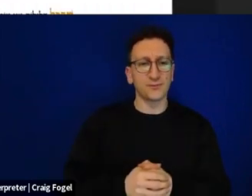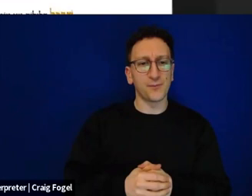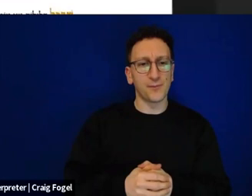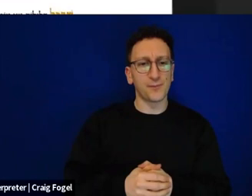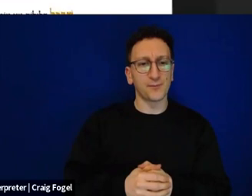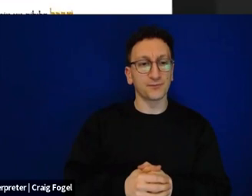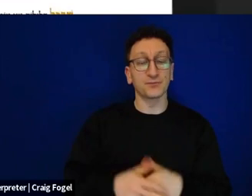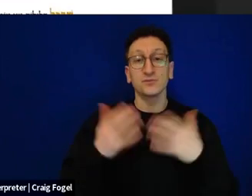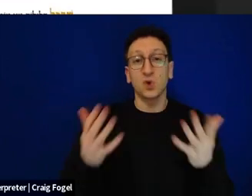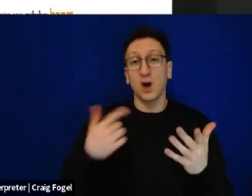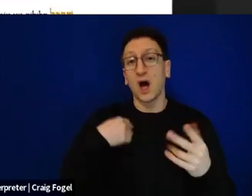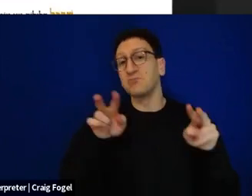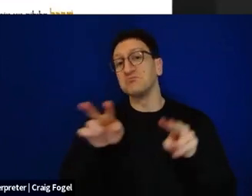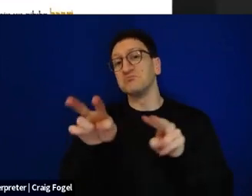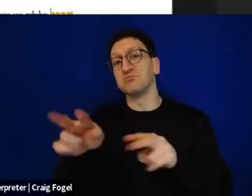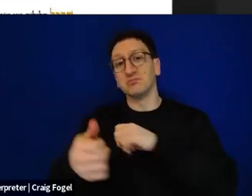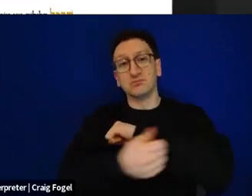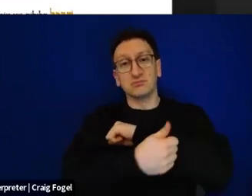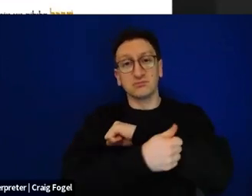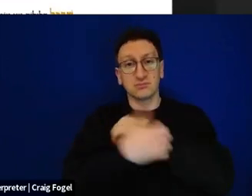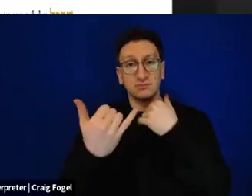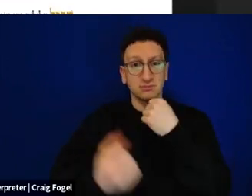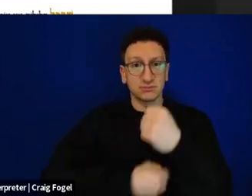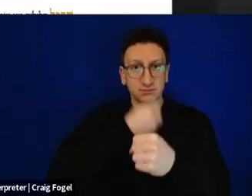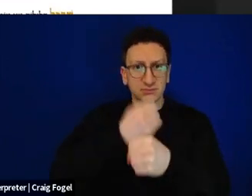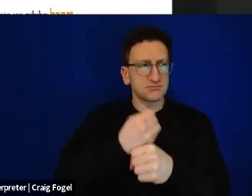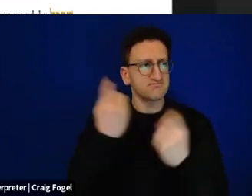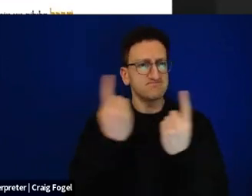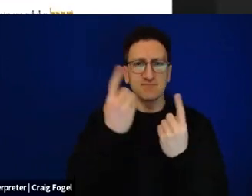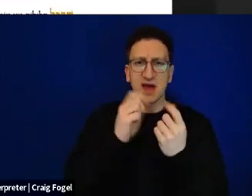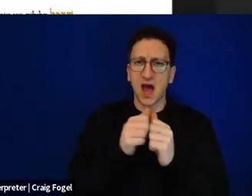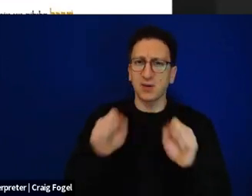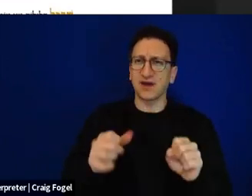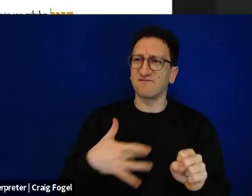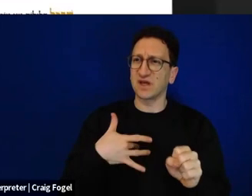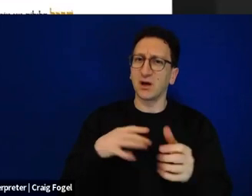Seder and how we can make this a night that is both a night of family and of deep questions,